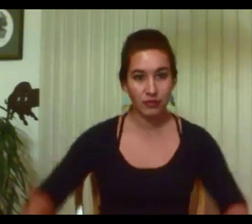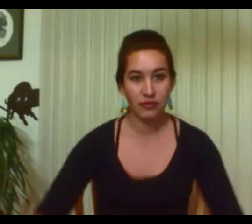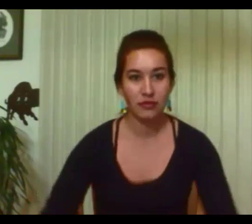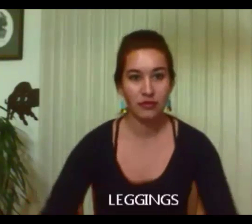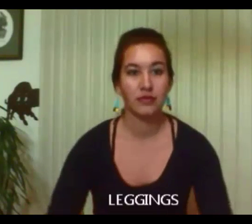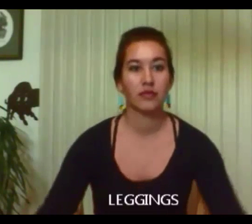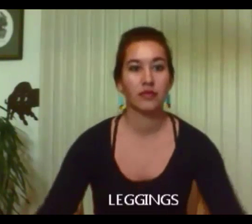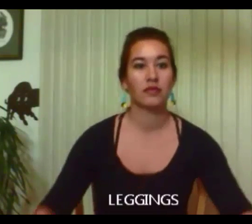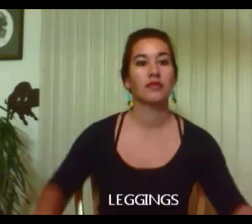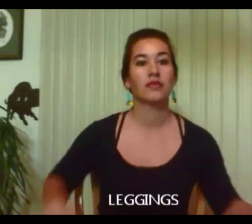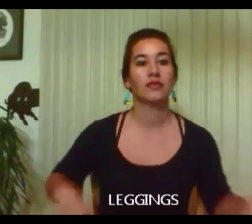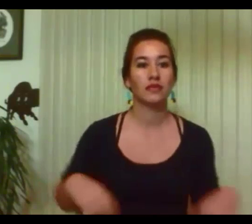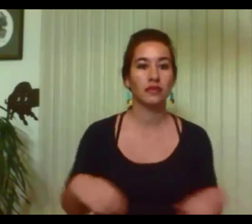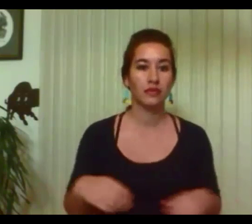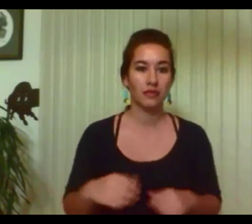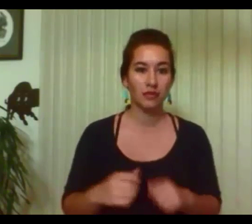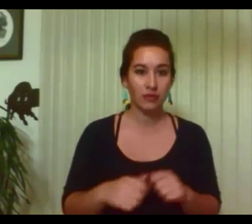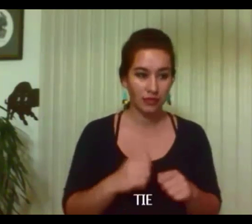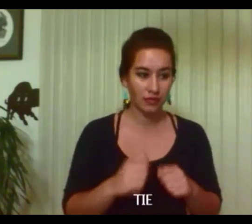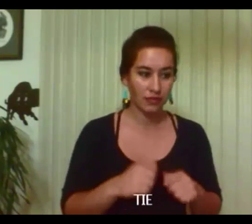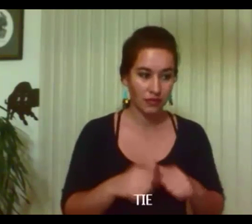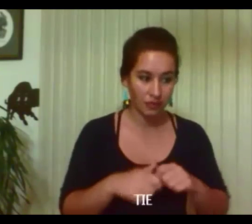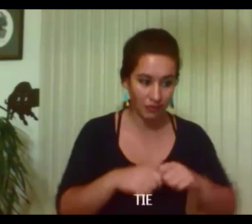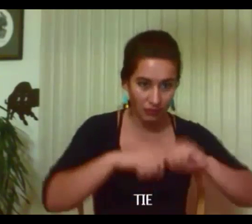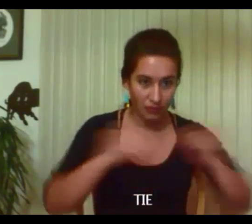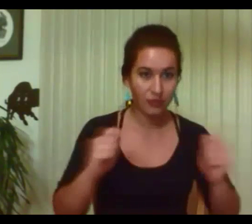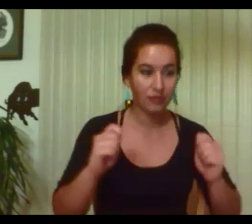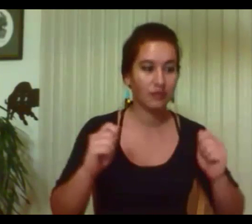Carefully ties his rawhide ankle bells